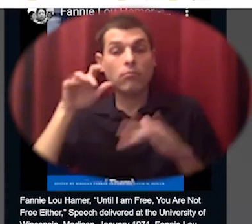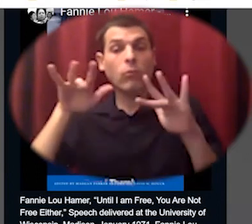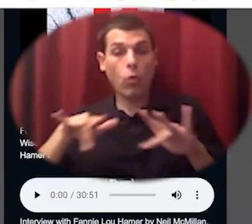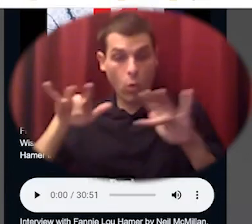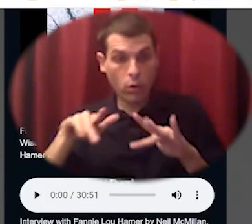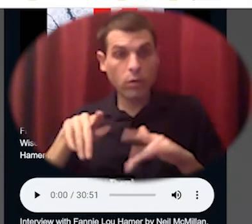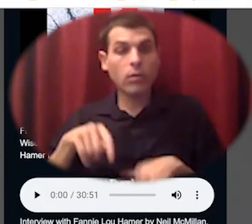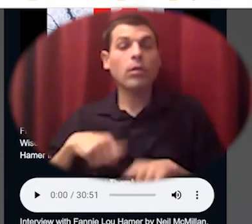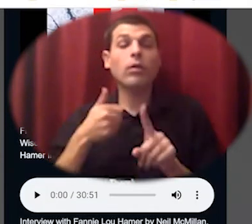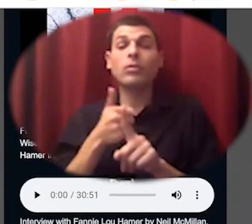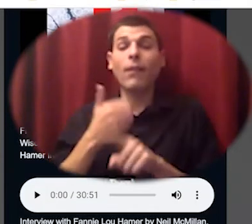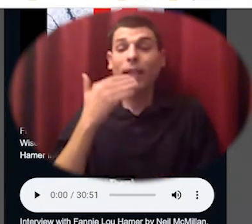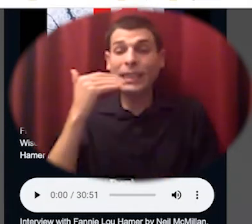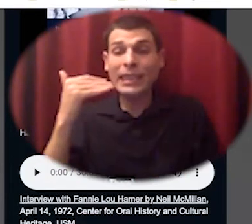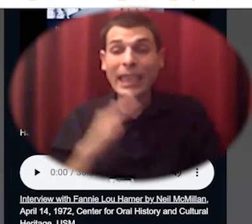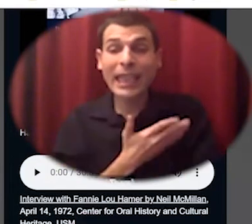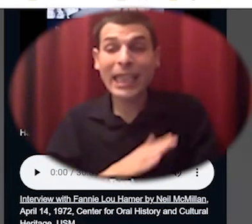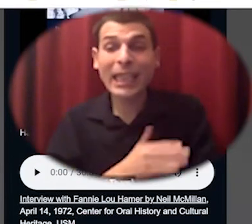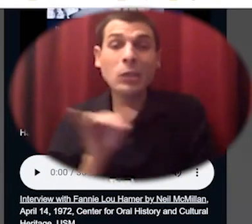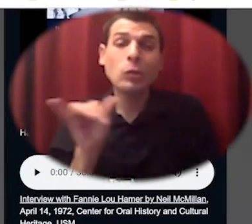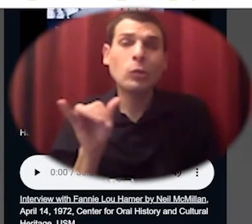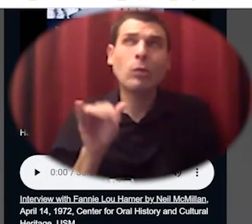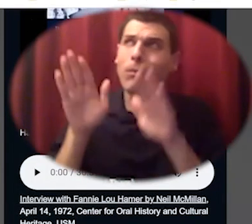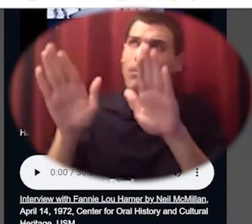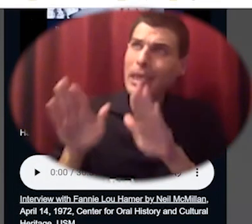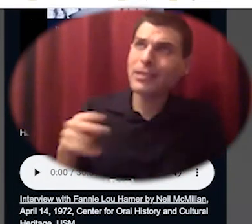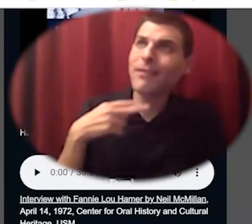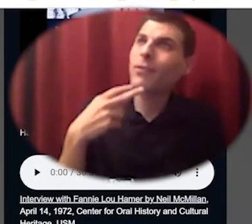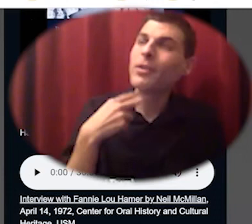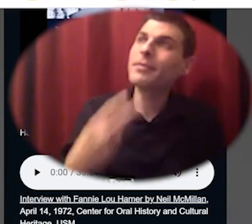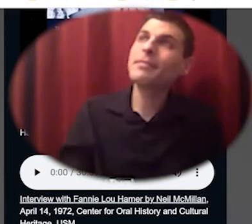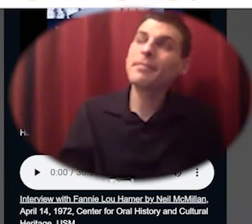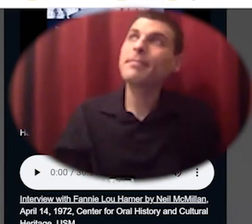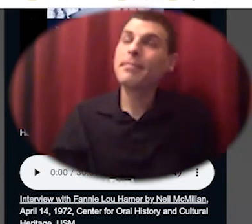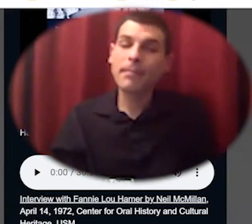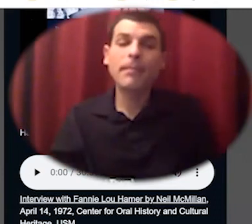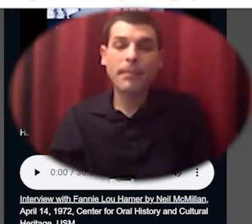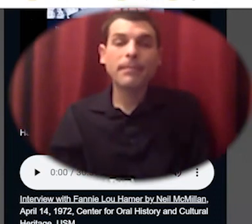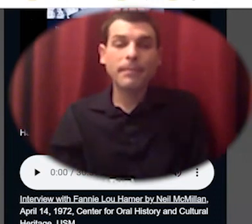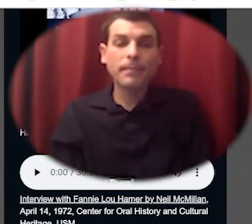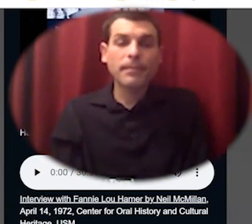she had a great singing voice and read some other things like